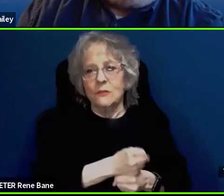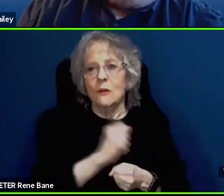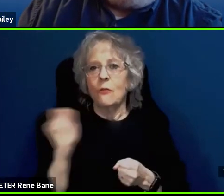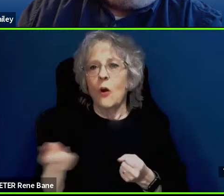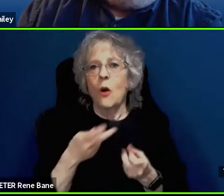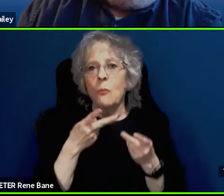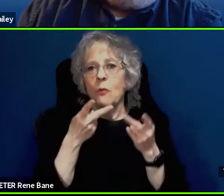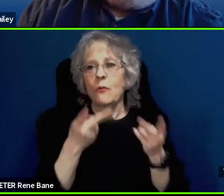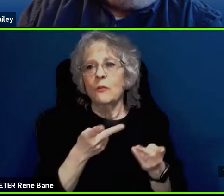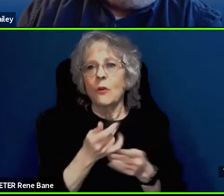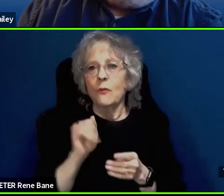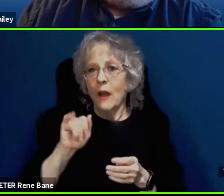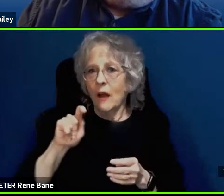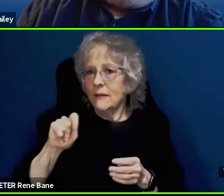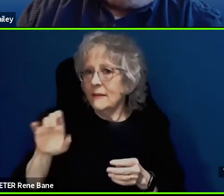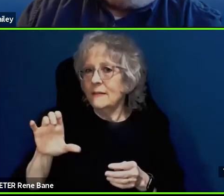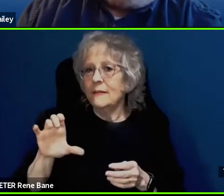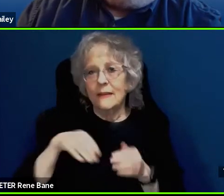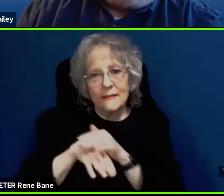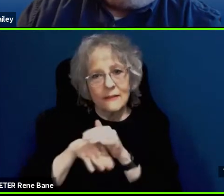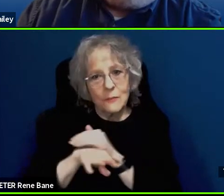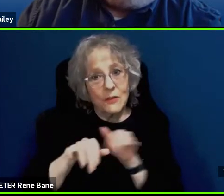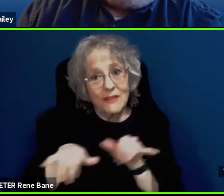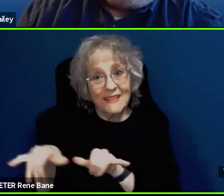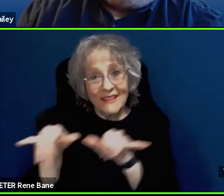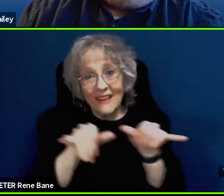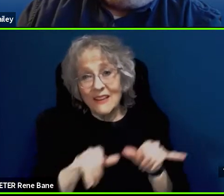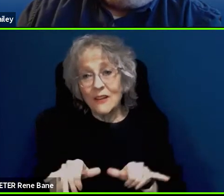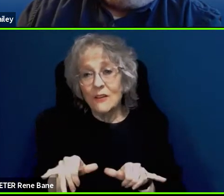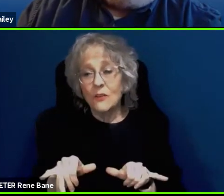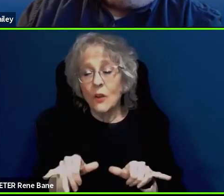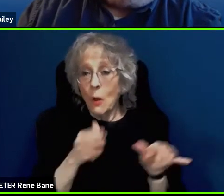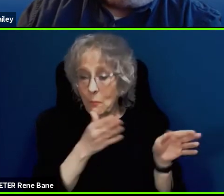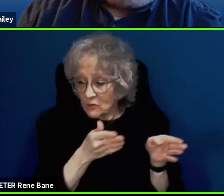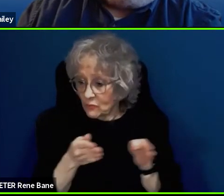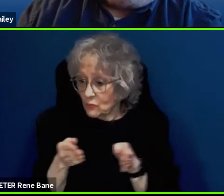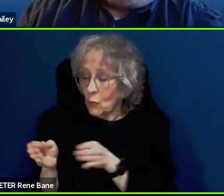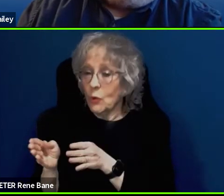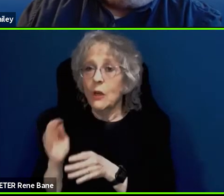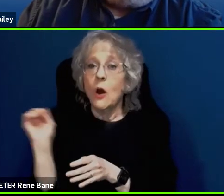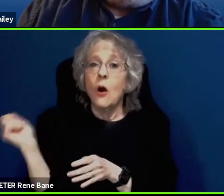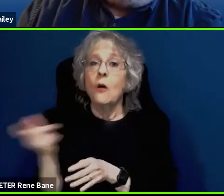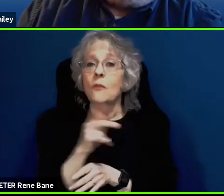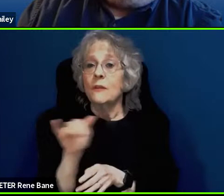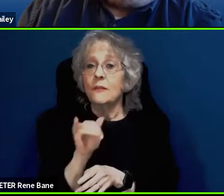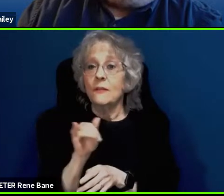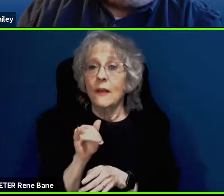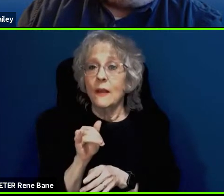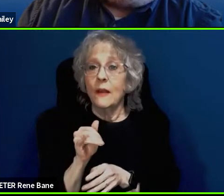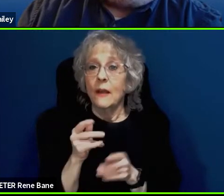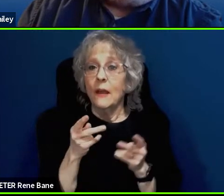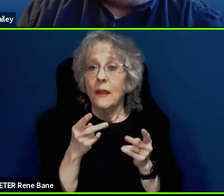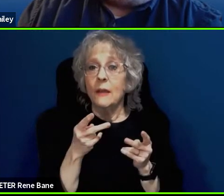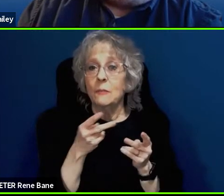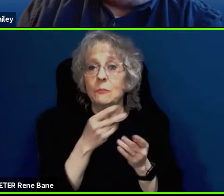accessibility standards sorted so you can see all of the same provisions for each different